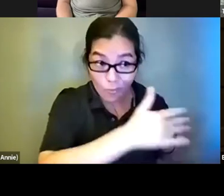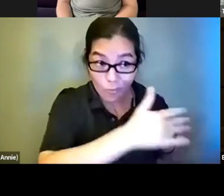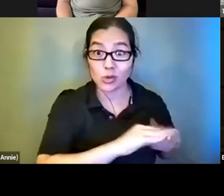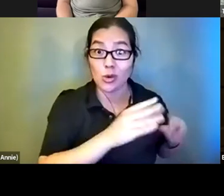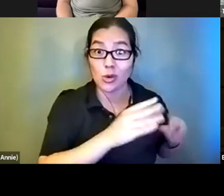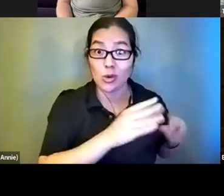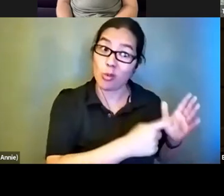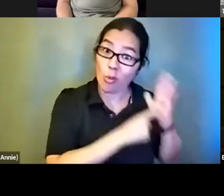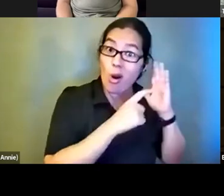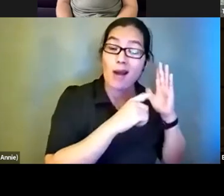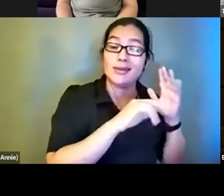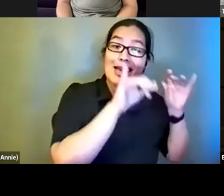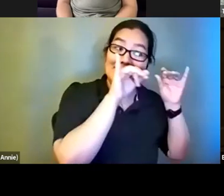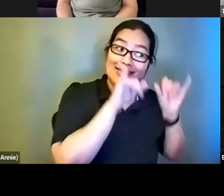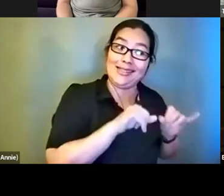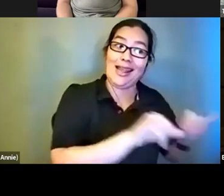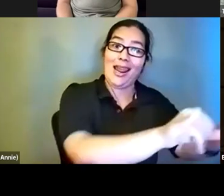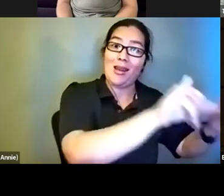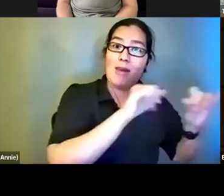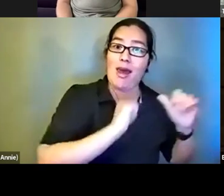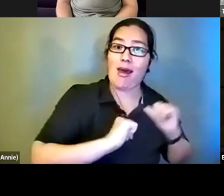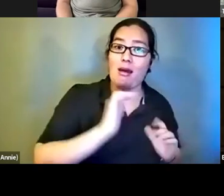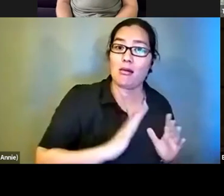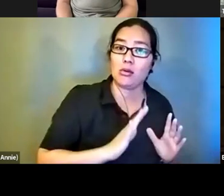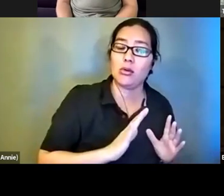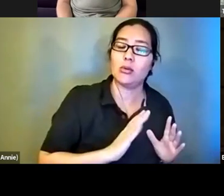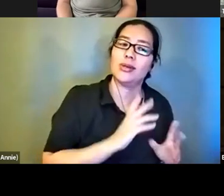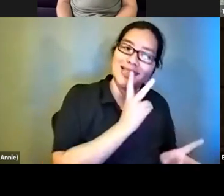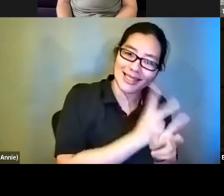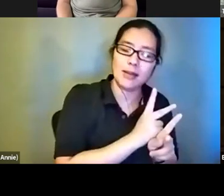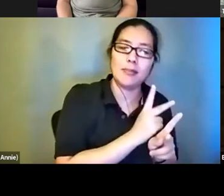maintain characteristics similar to how you would WAPT a